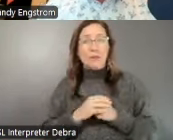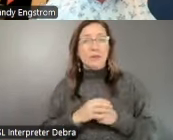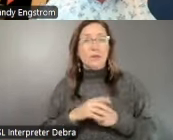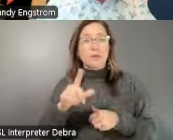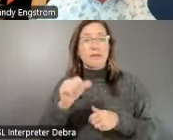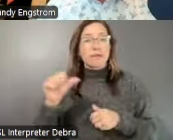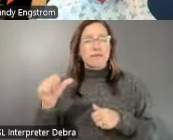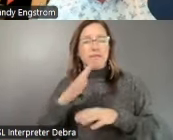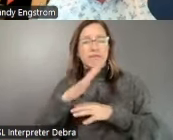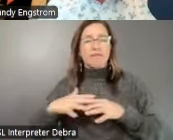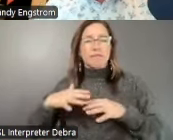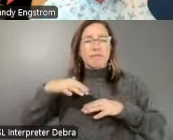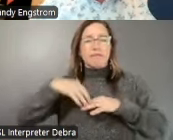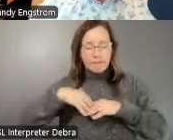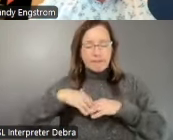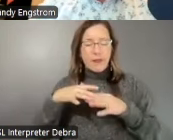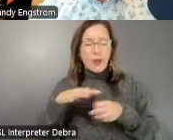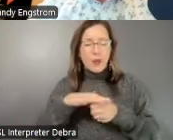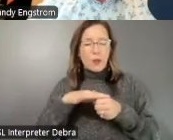local government have unique opportunities. So they have the resources to work with other